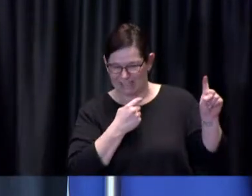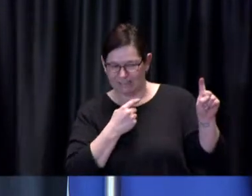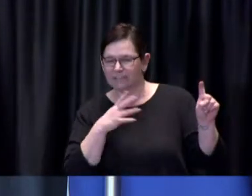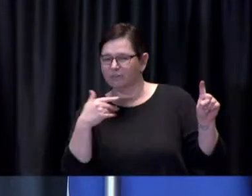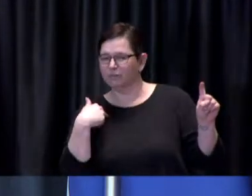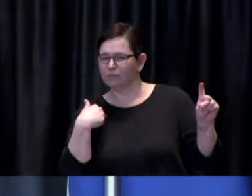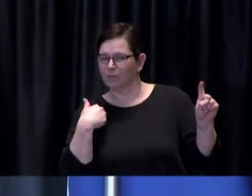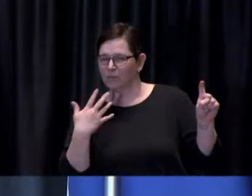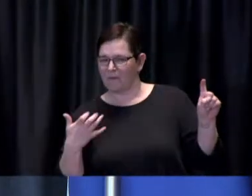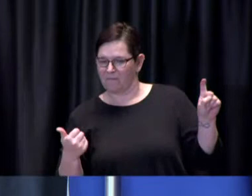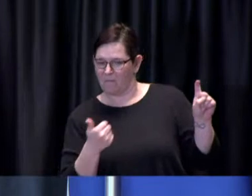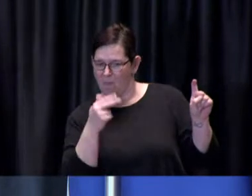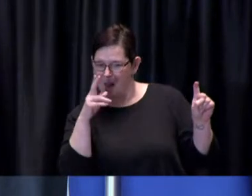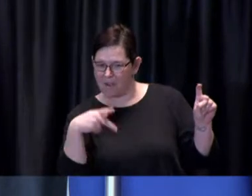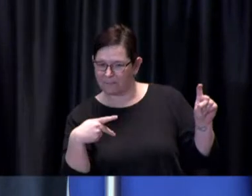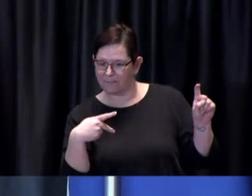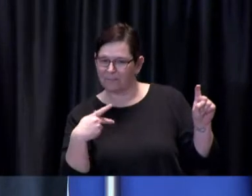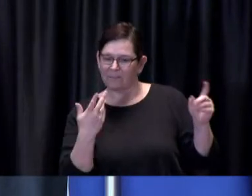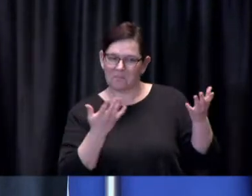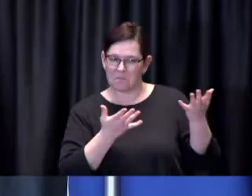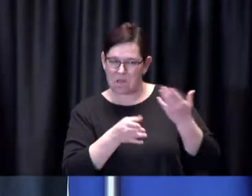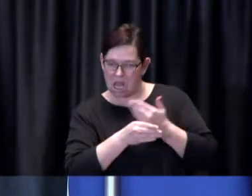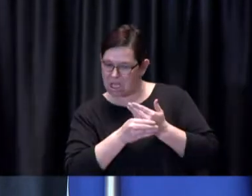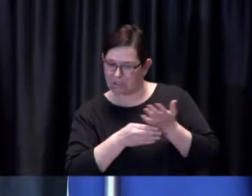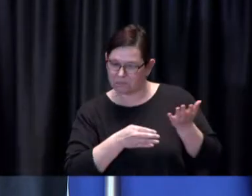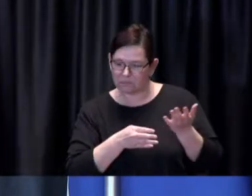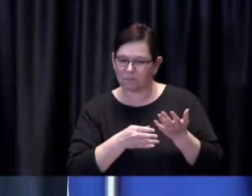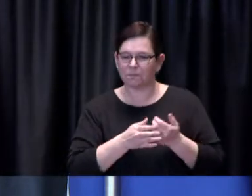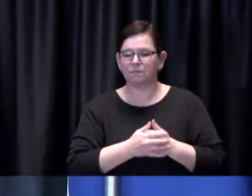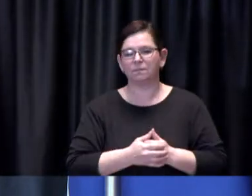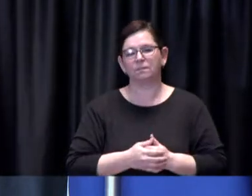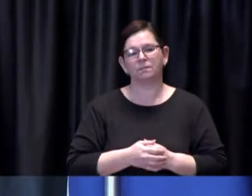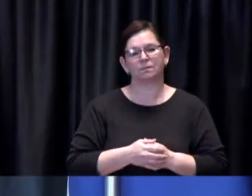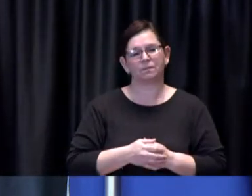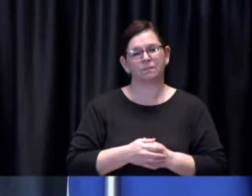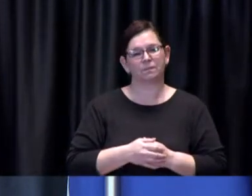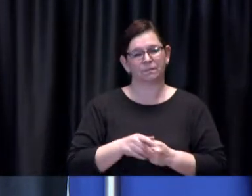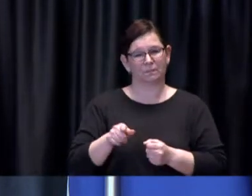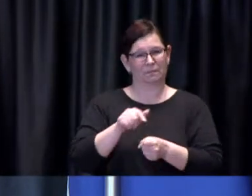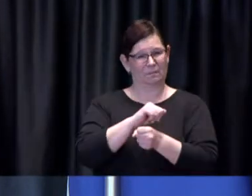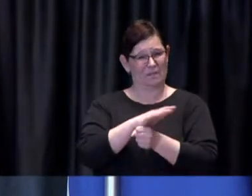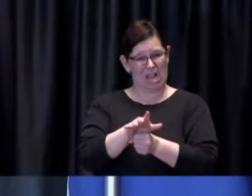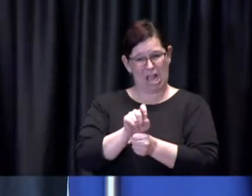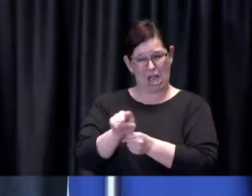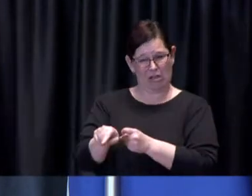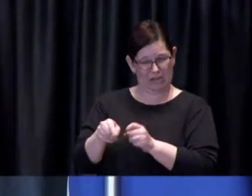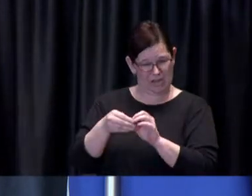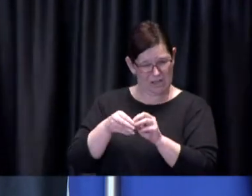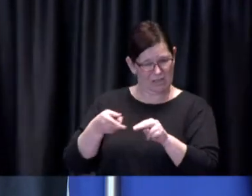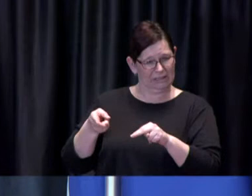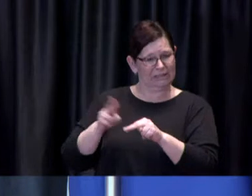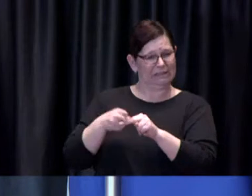chime in given that the uh variants are increasing quickly that they're hitting younger people harder